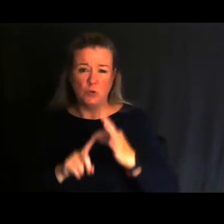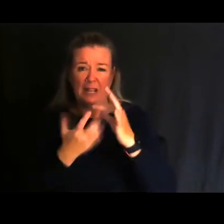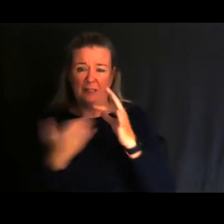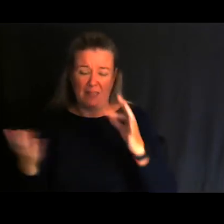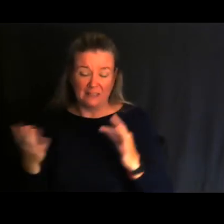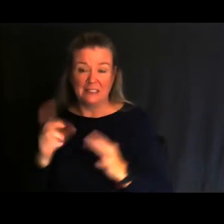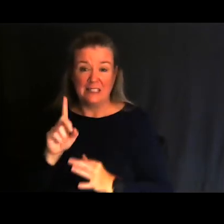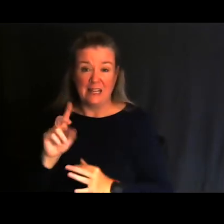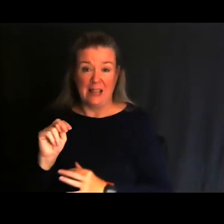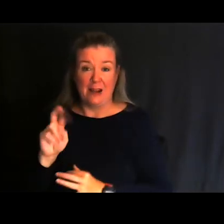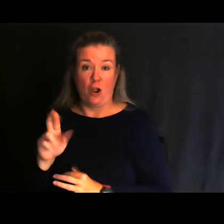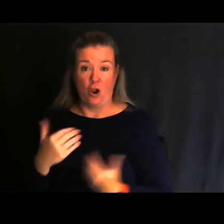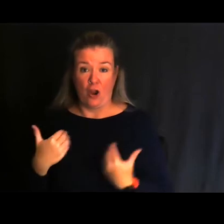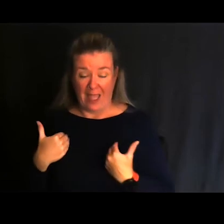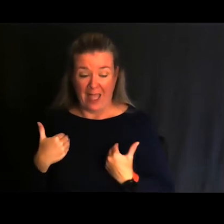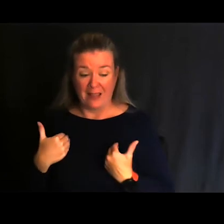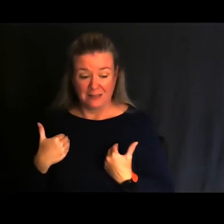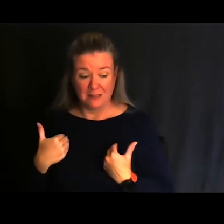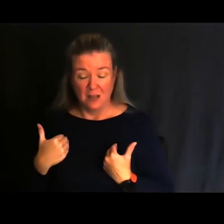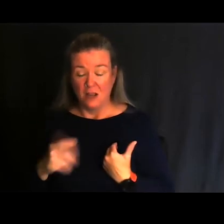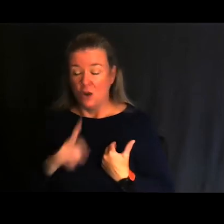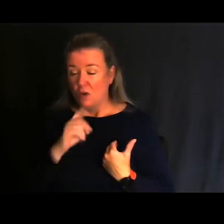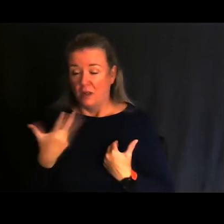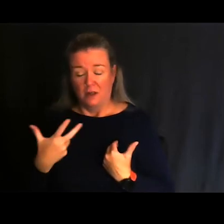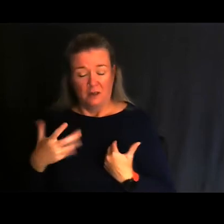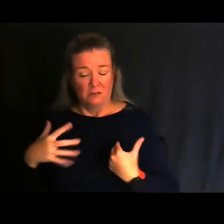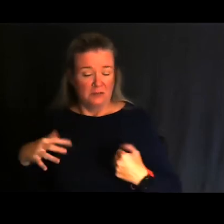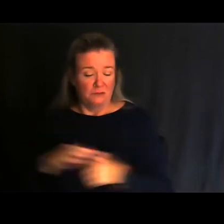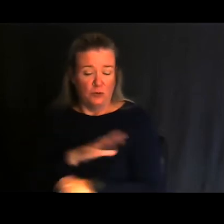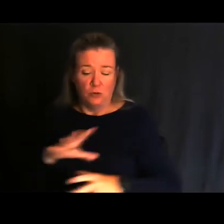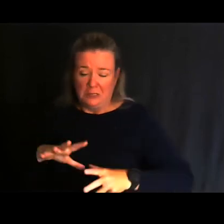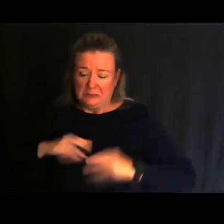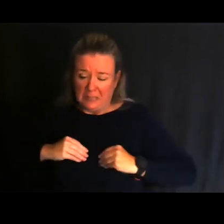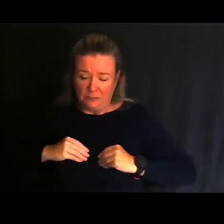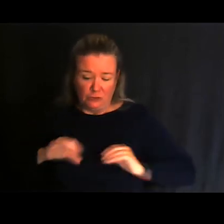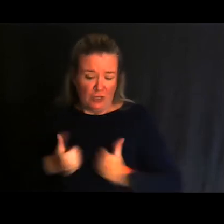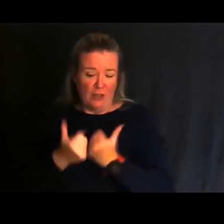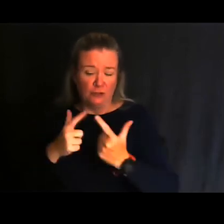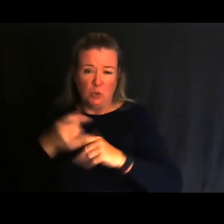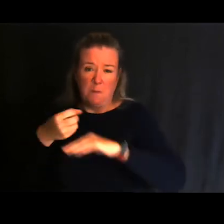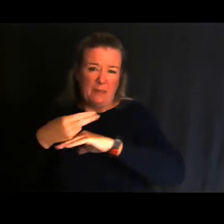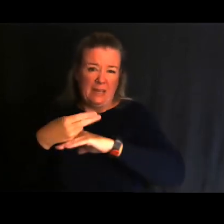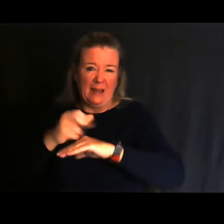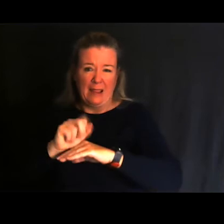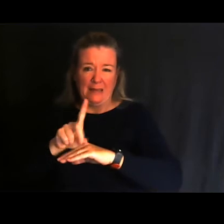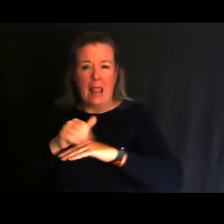The DNR has really embraced this challenge to do better than the minimum of ADA requirements,